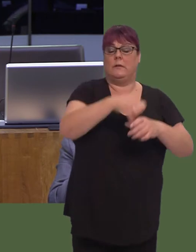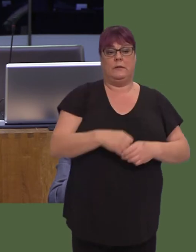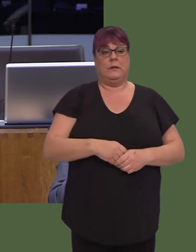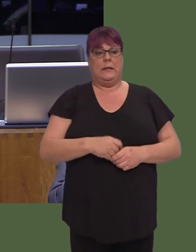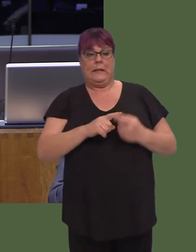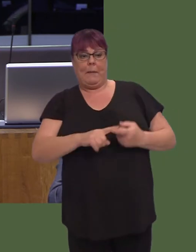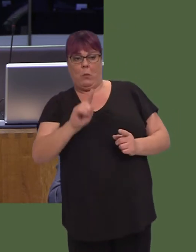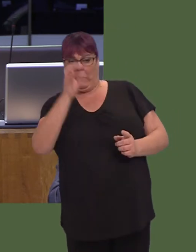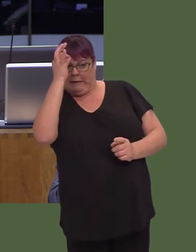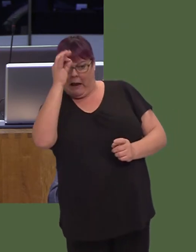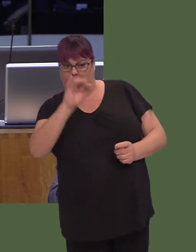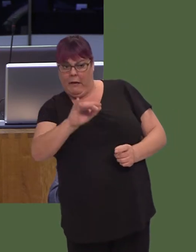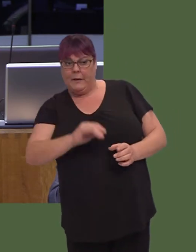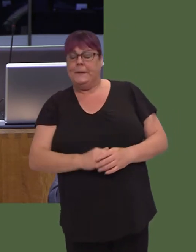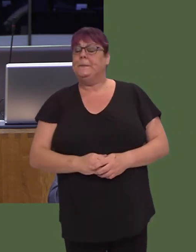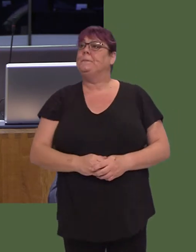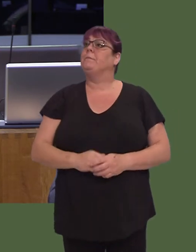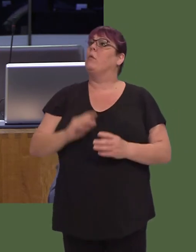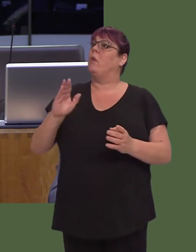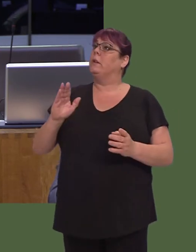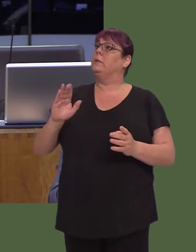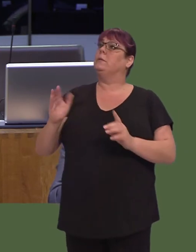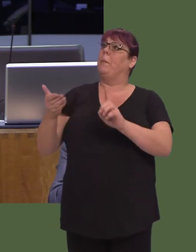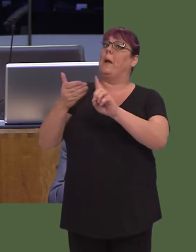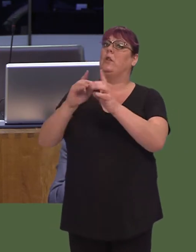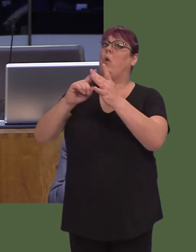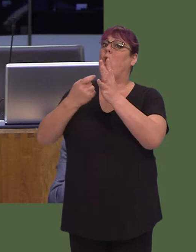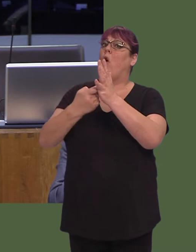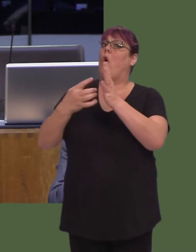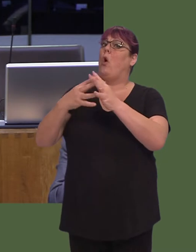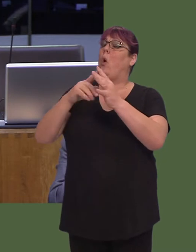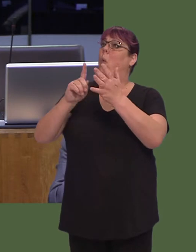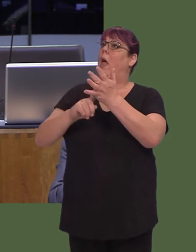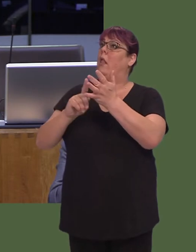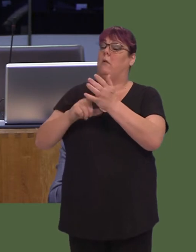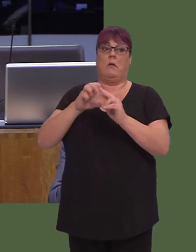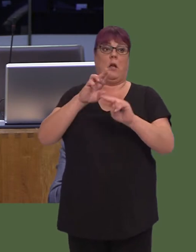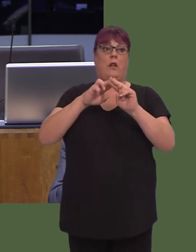But, going back to the River Irwell, I'd quote from a recent Cardiff University paper that